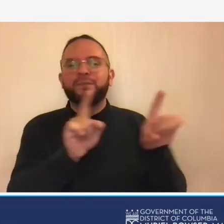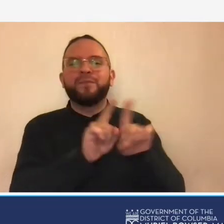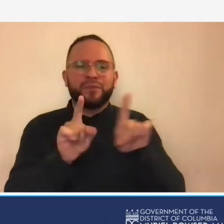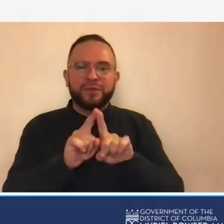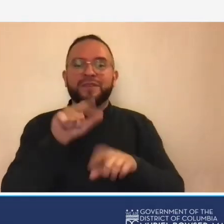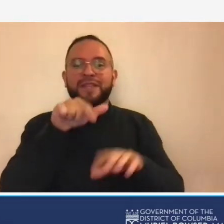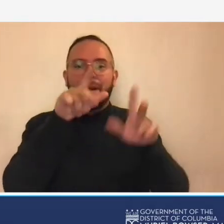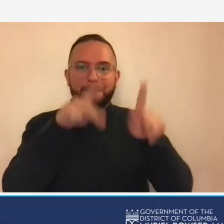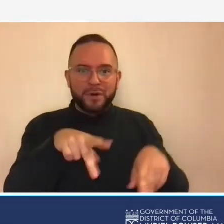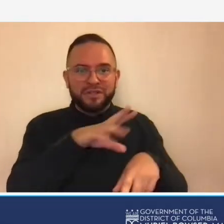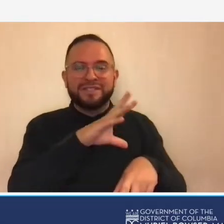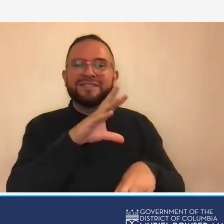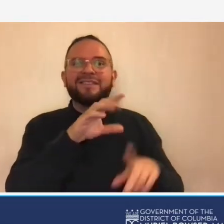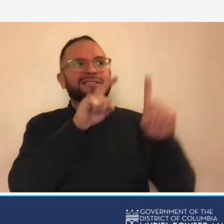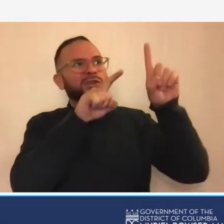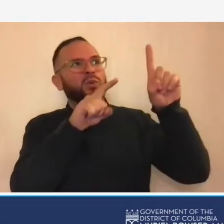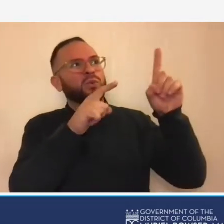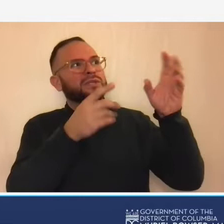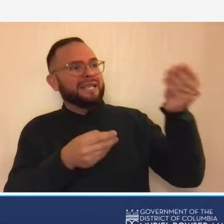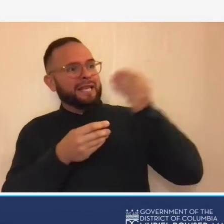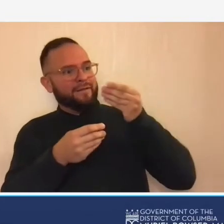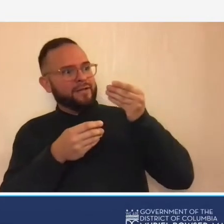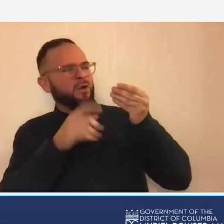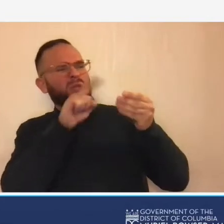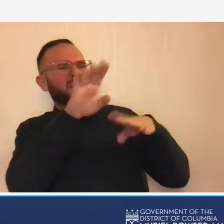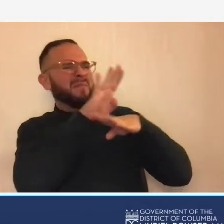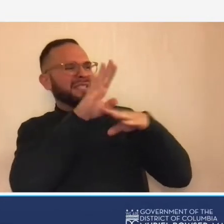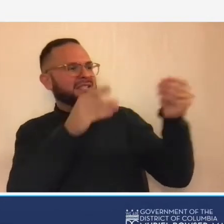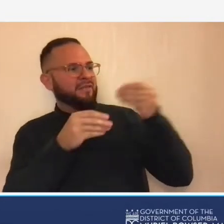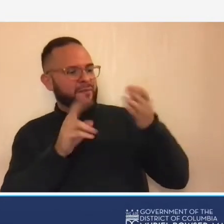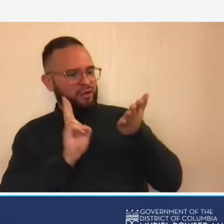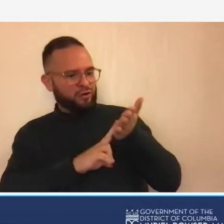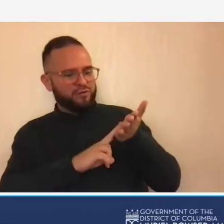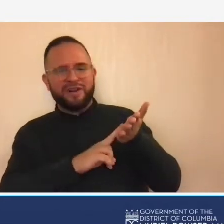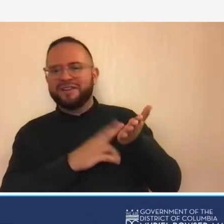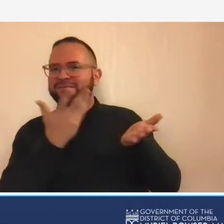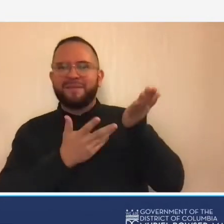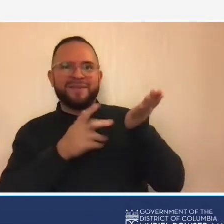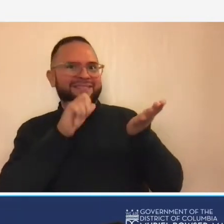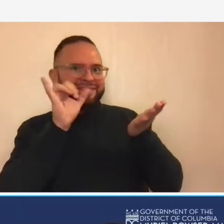giving you or awarding you the contract that may not be synonymous with where the money originates